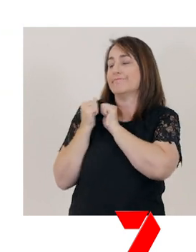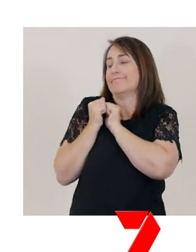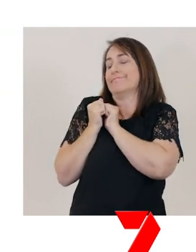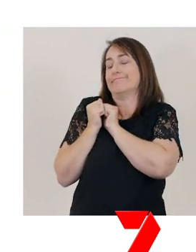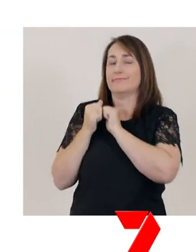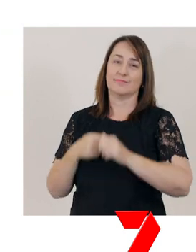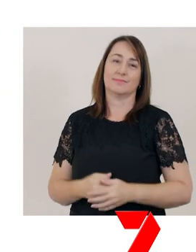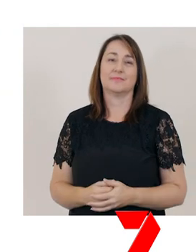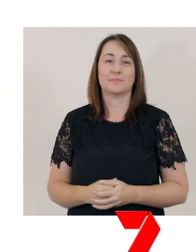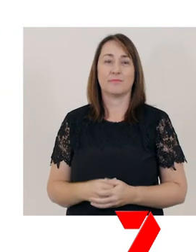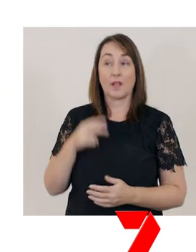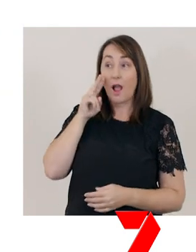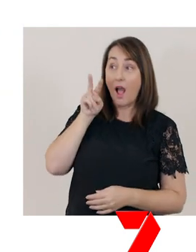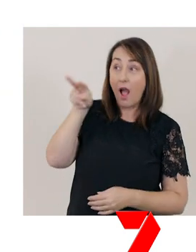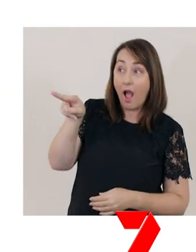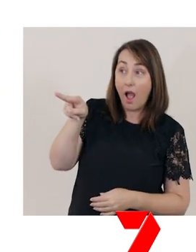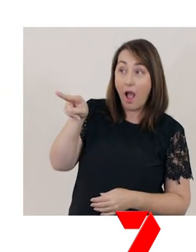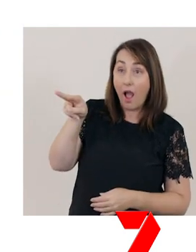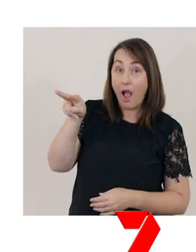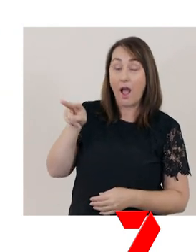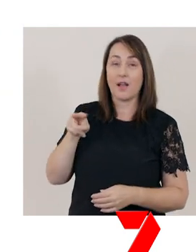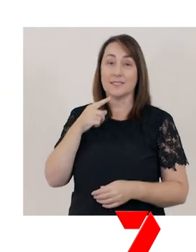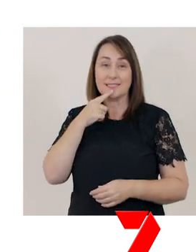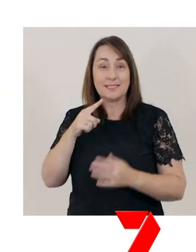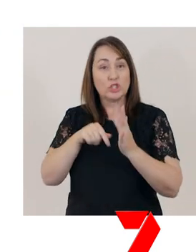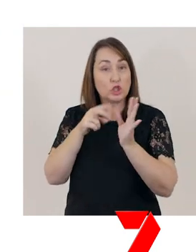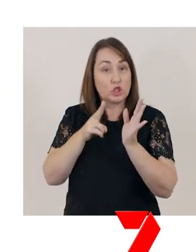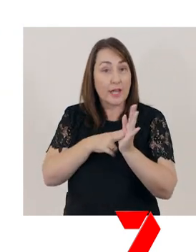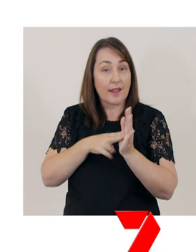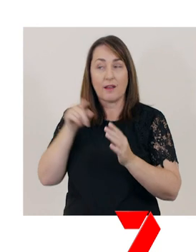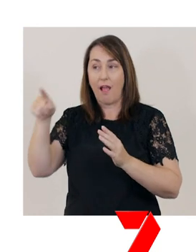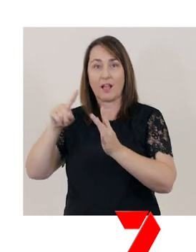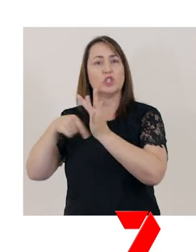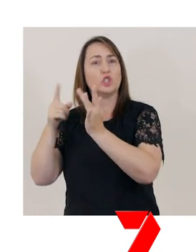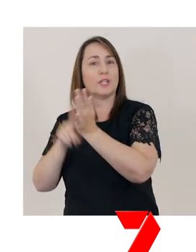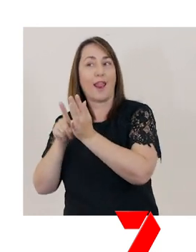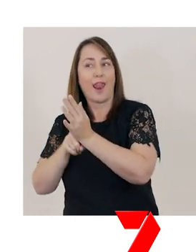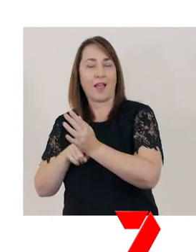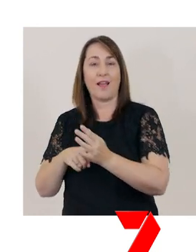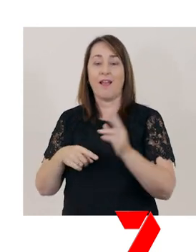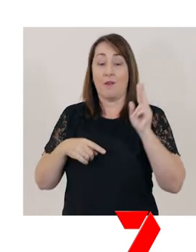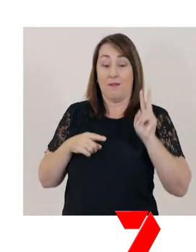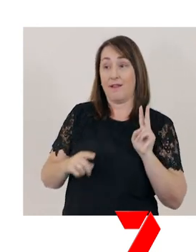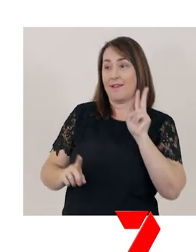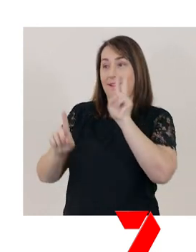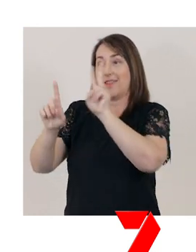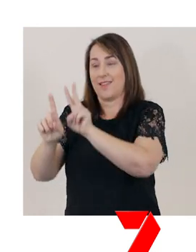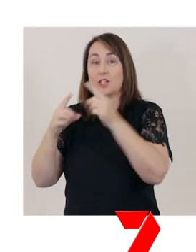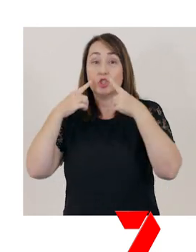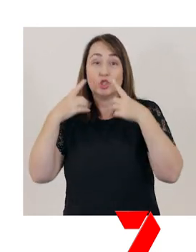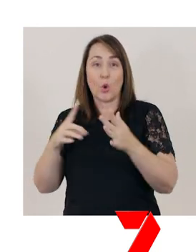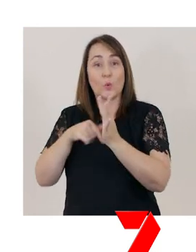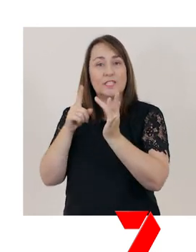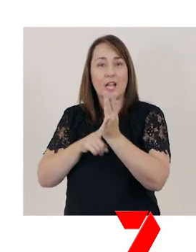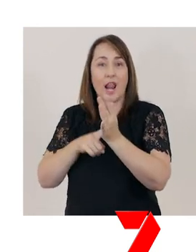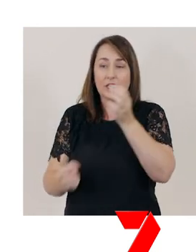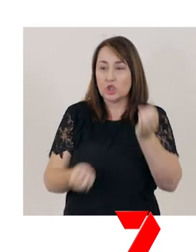“Look,” said Jan, “There's Jill. Let’s show Jill how you can juggle and jiggle.”